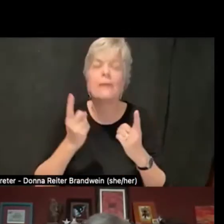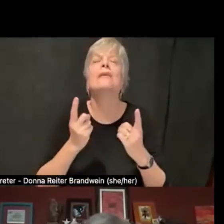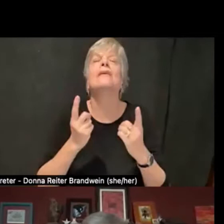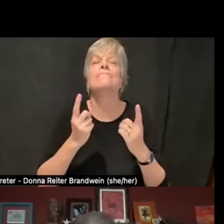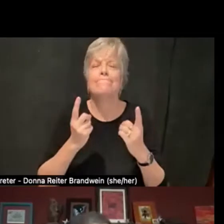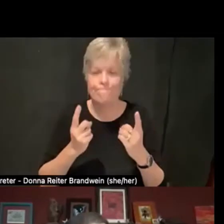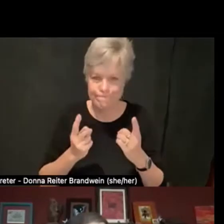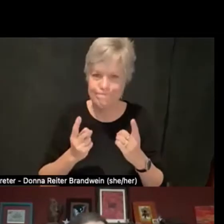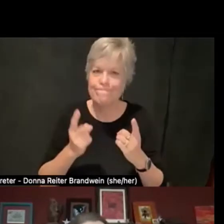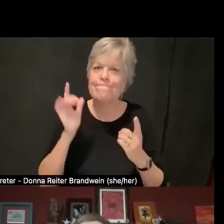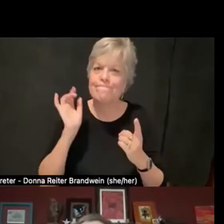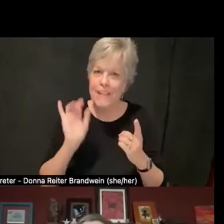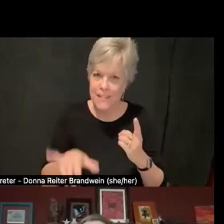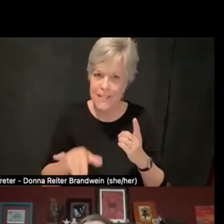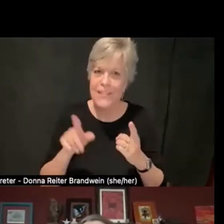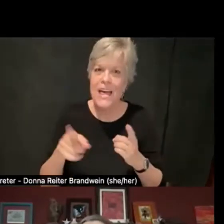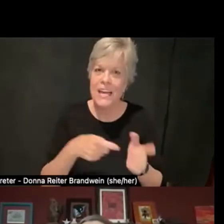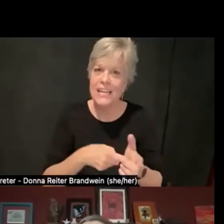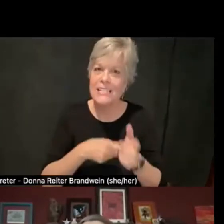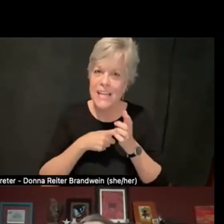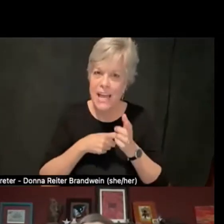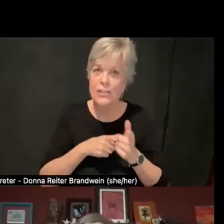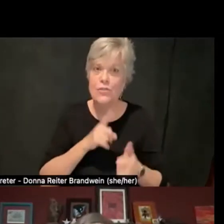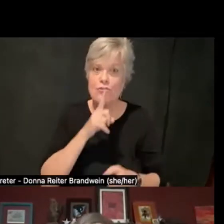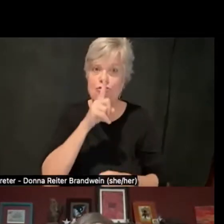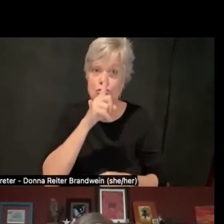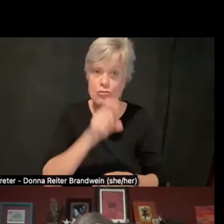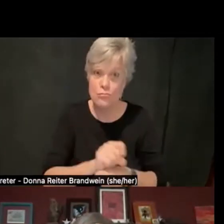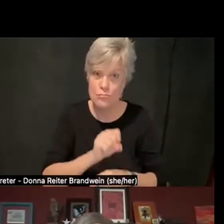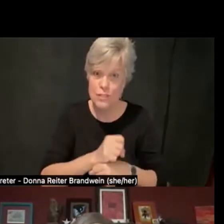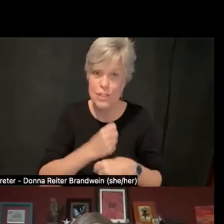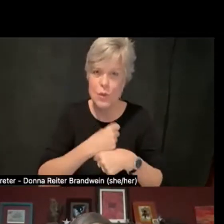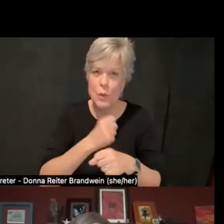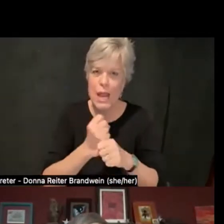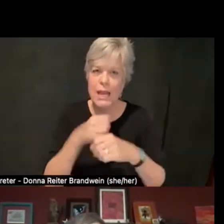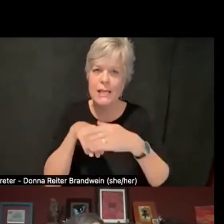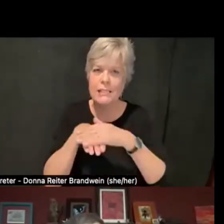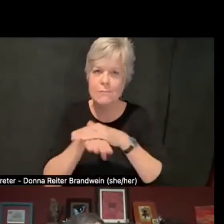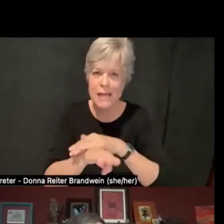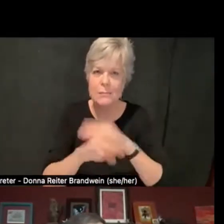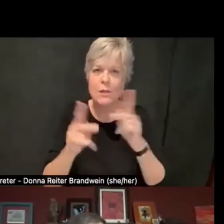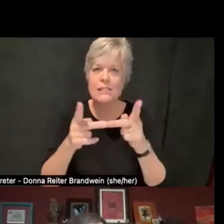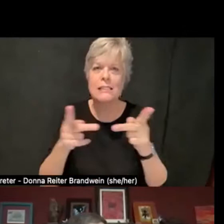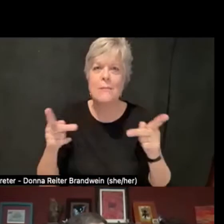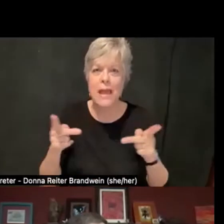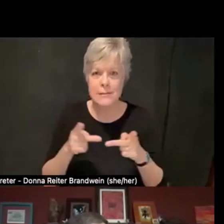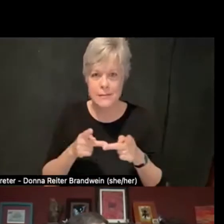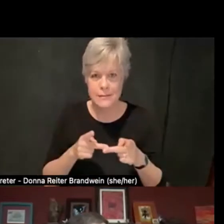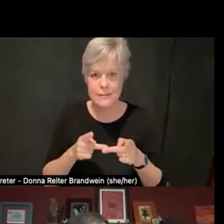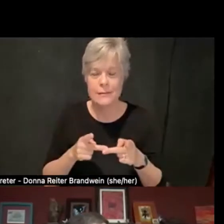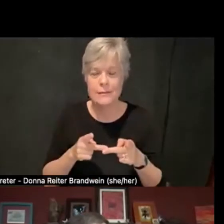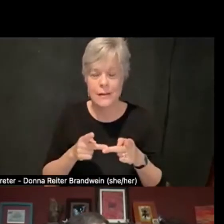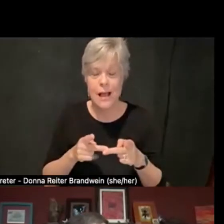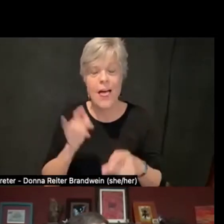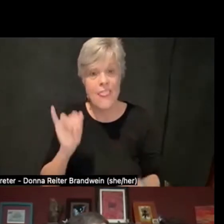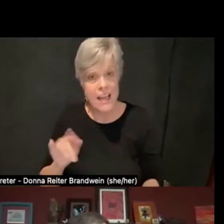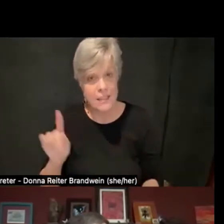to truly create an accessible space. And I think this is where Disability Cultural Centers